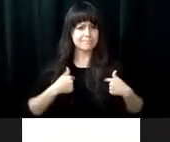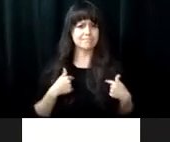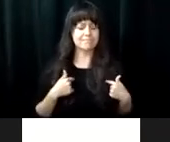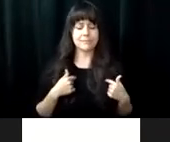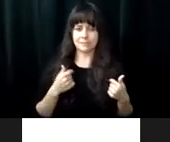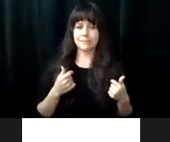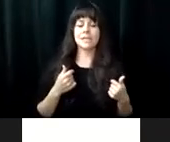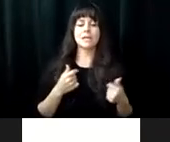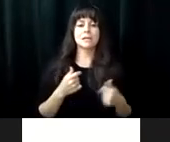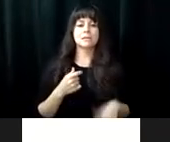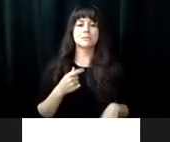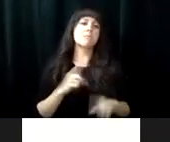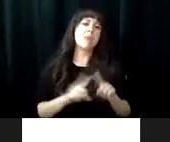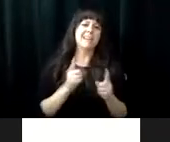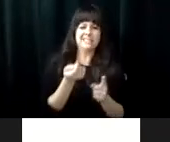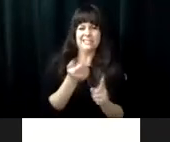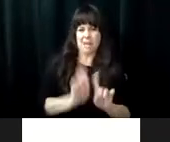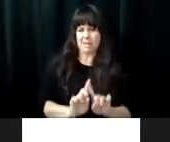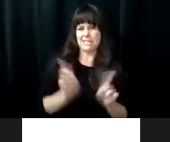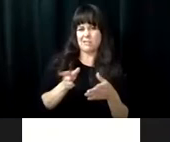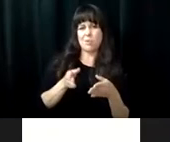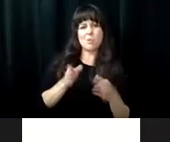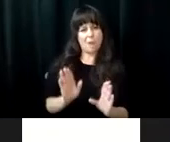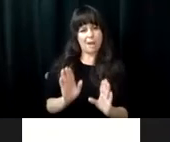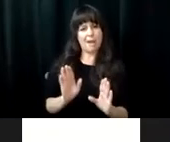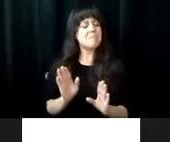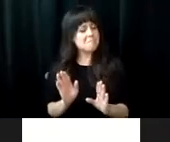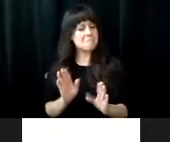learned that I could be